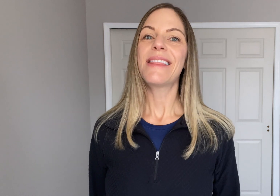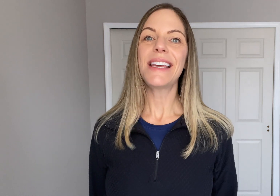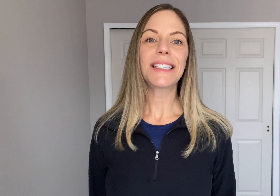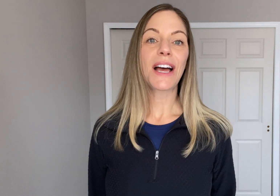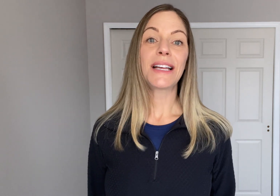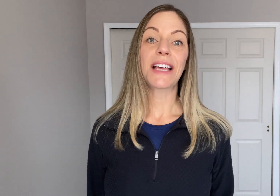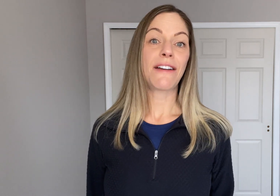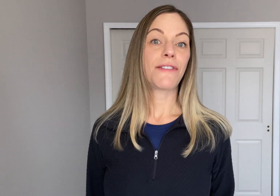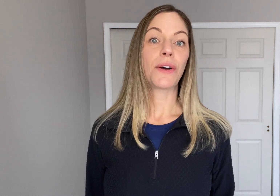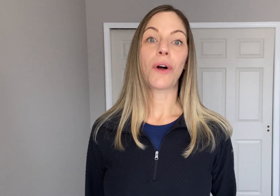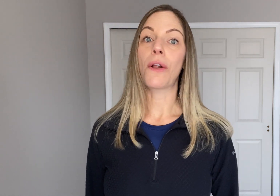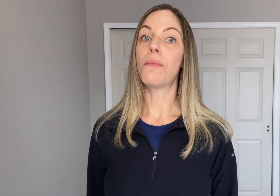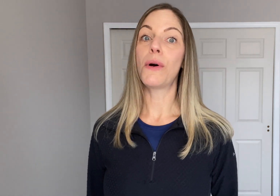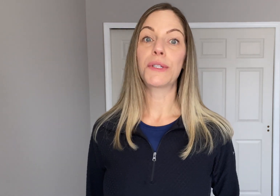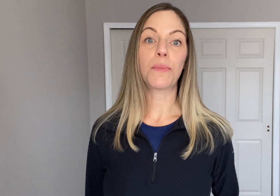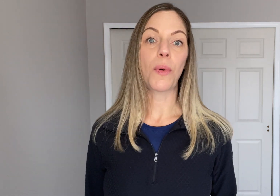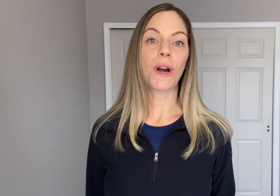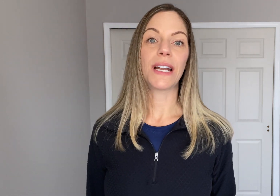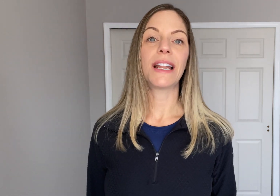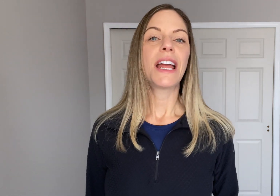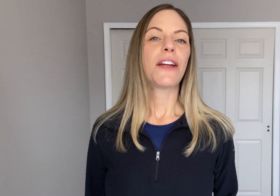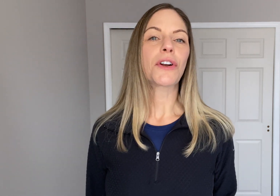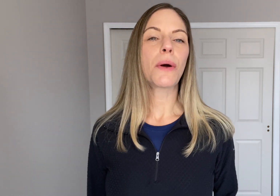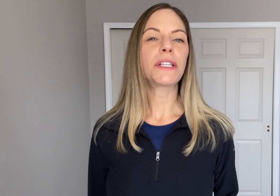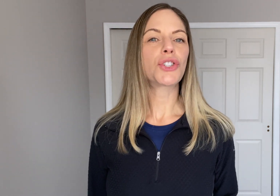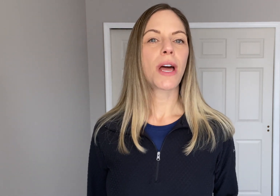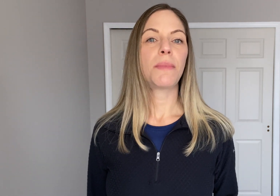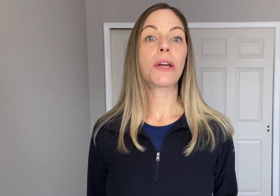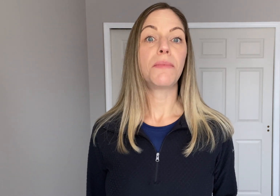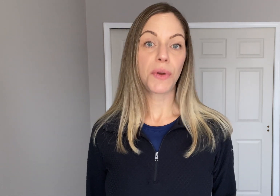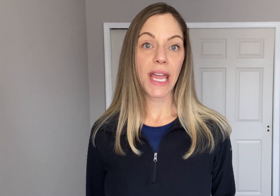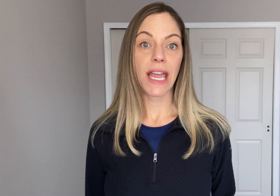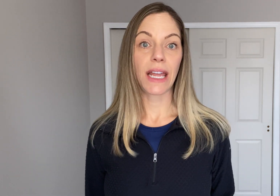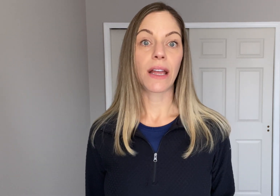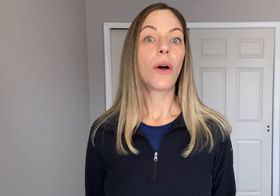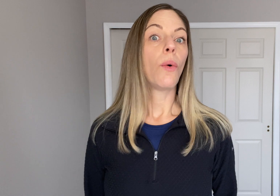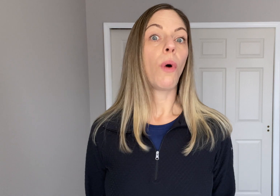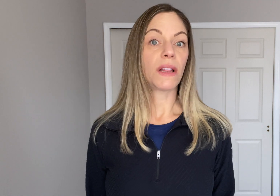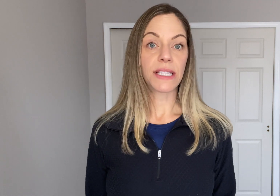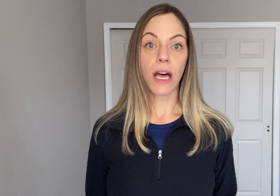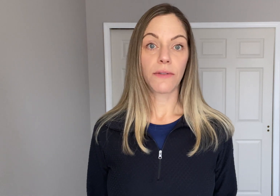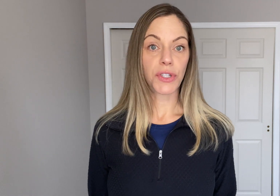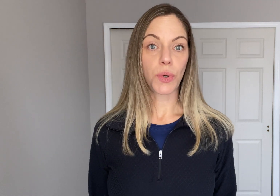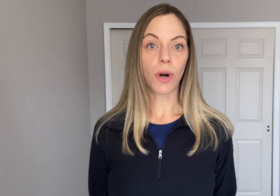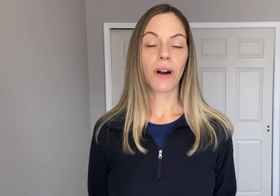These signs I feel are the most important if you're going to try to be communicating while inside of a store.